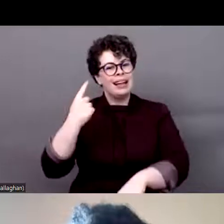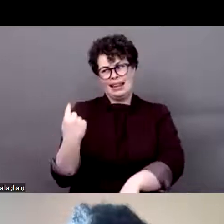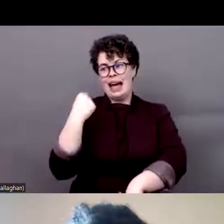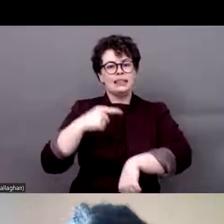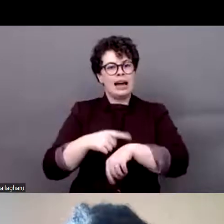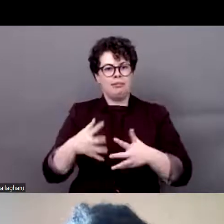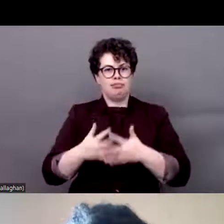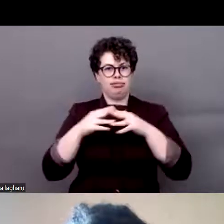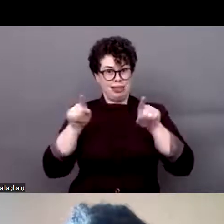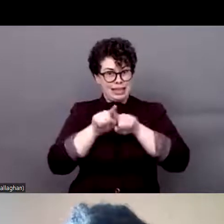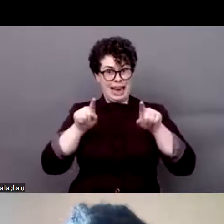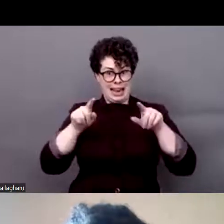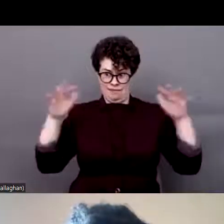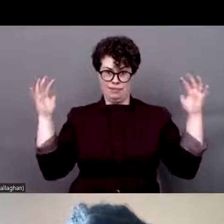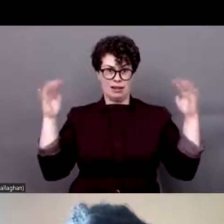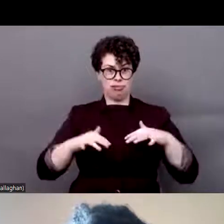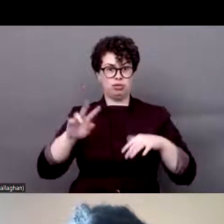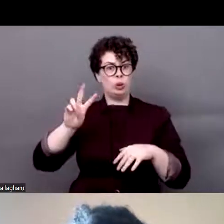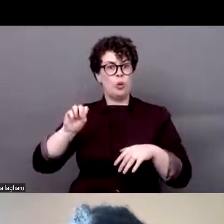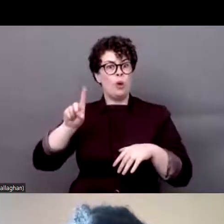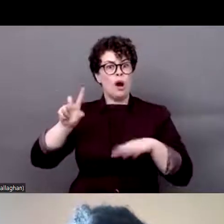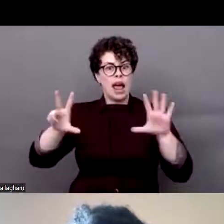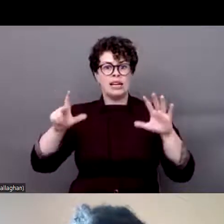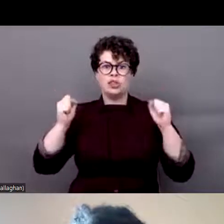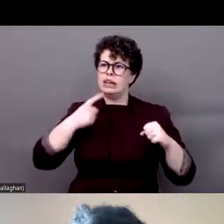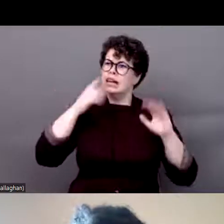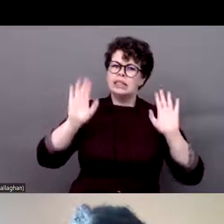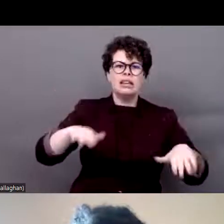intersectionality in the disability rights movement and reaching the most